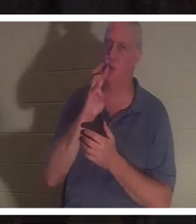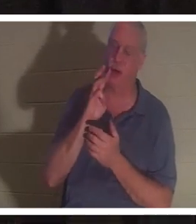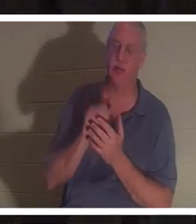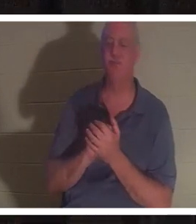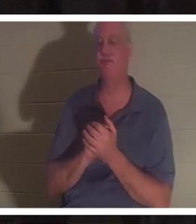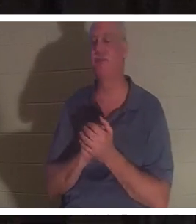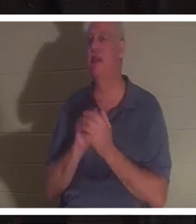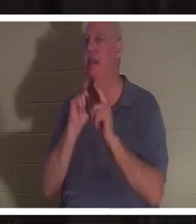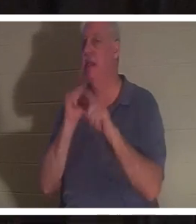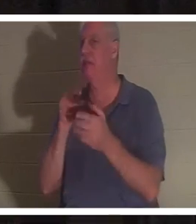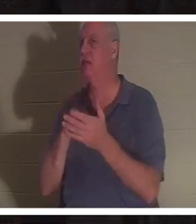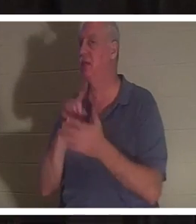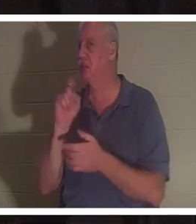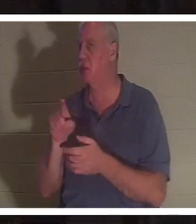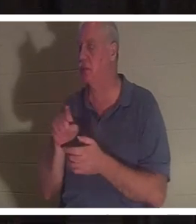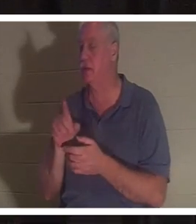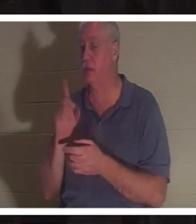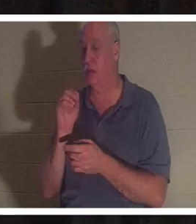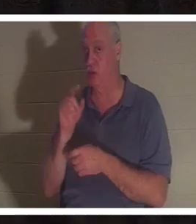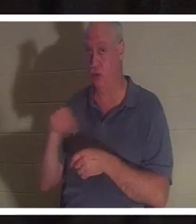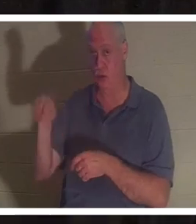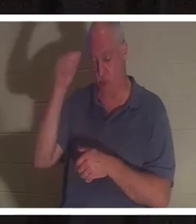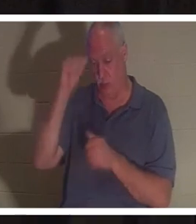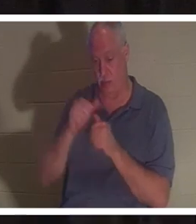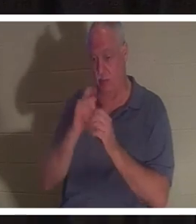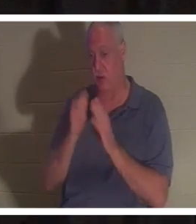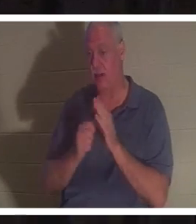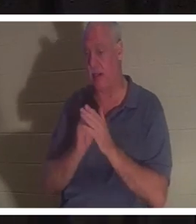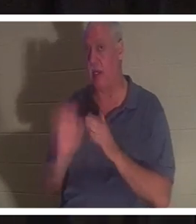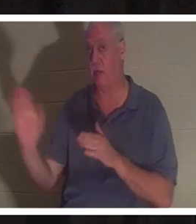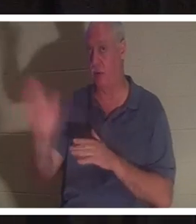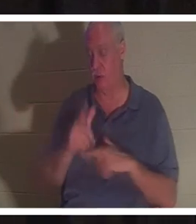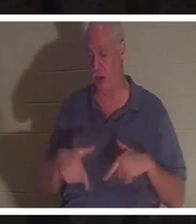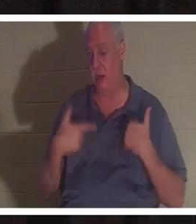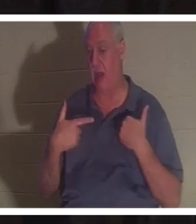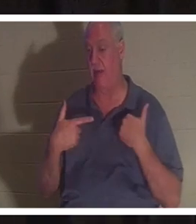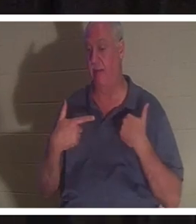this question at your tables. Do you remember a time in your life when it is possible that there